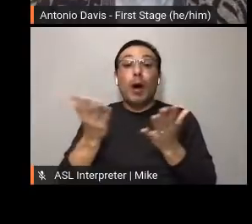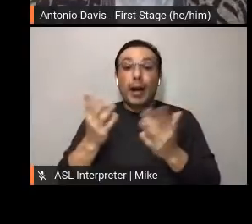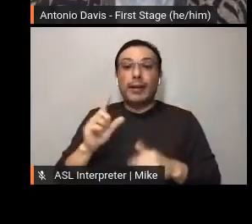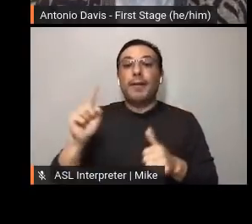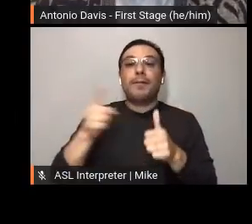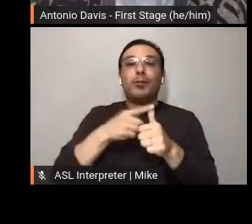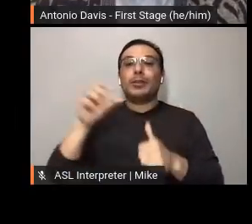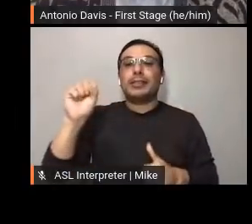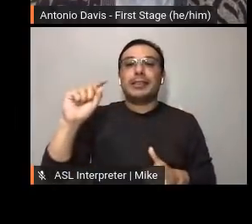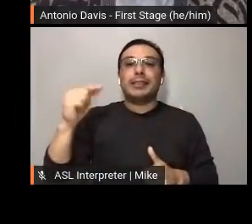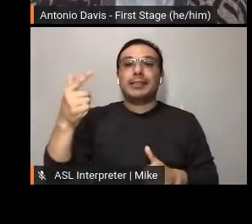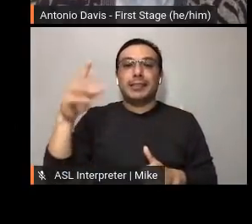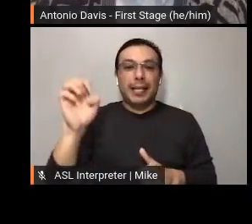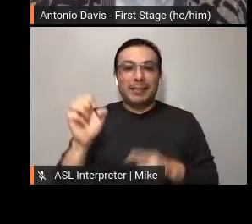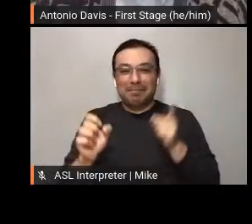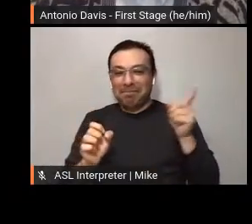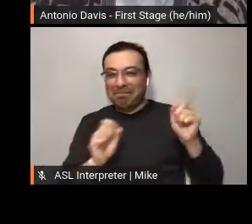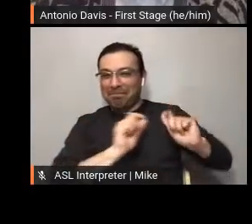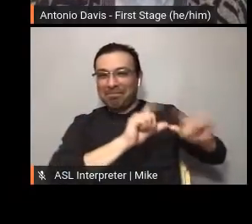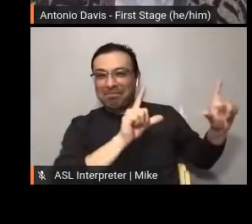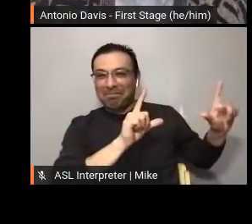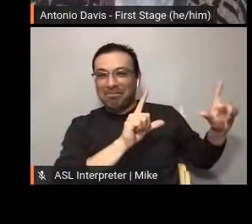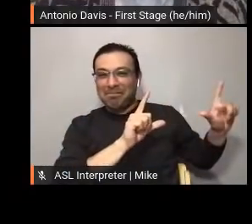Milwaukee Youth Arts Center and the Marcus Performing Arts Center.